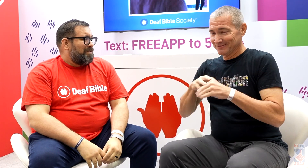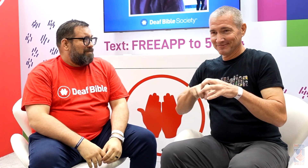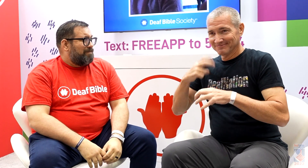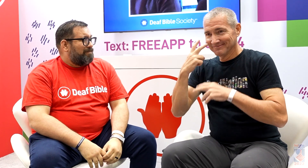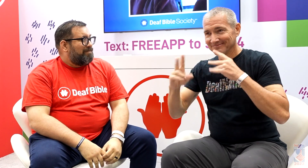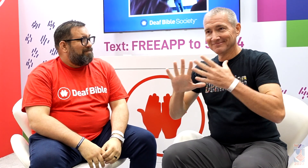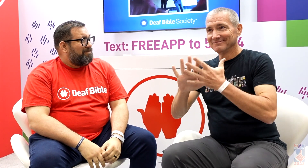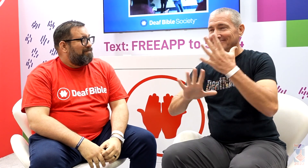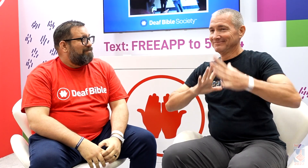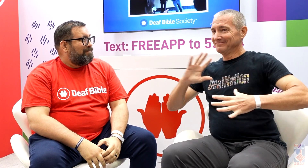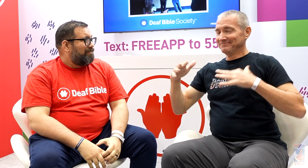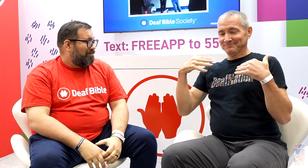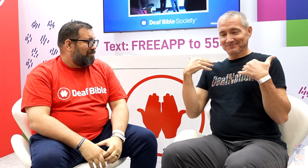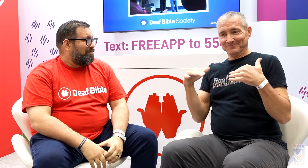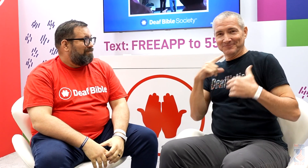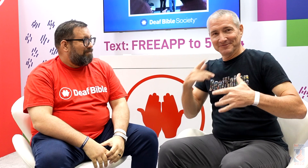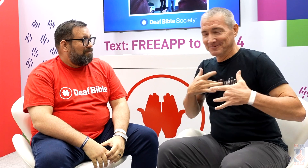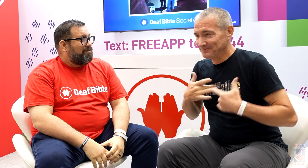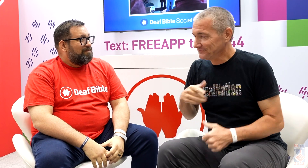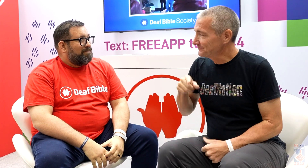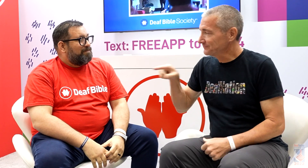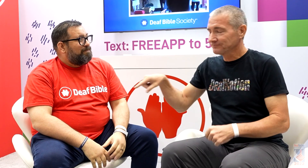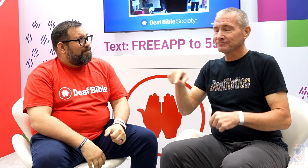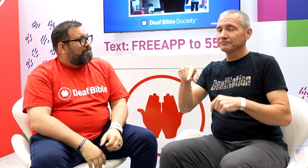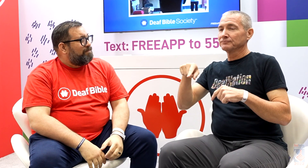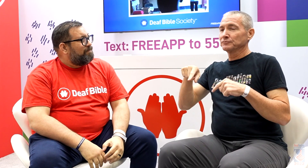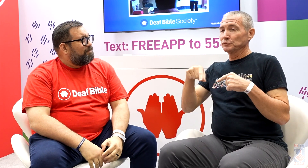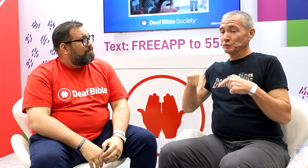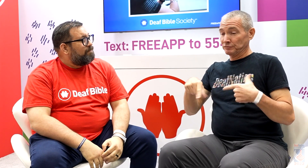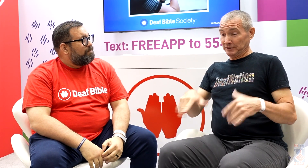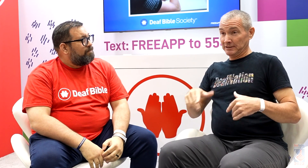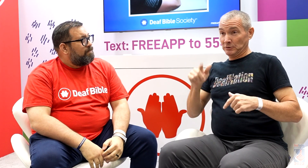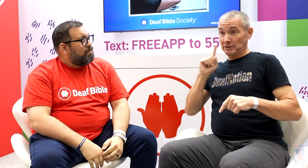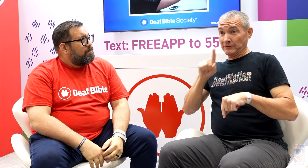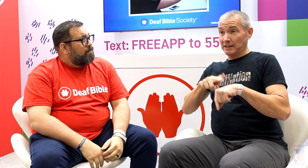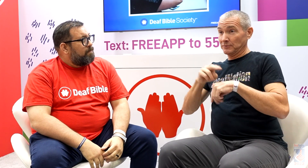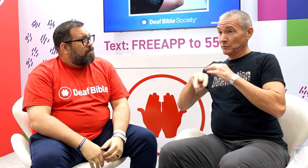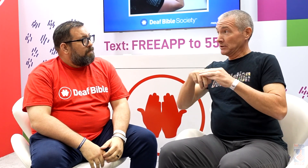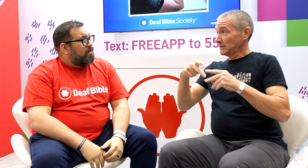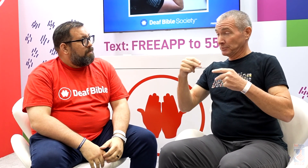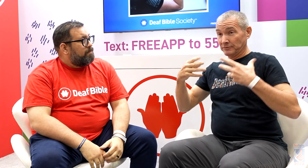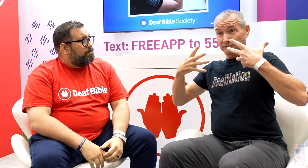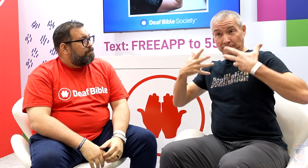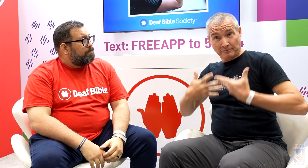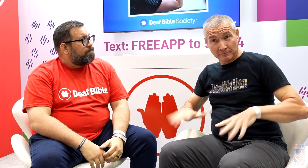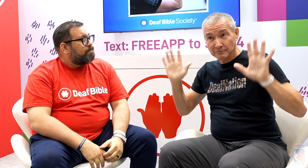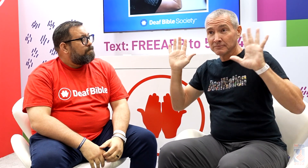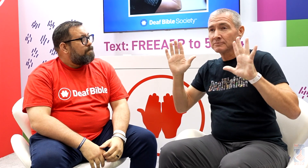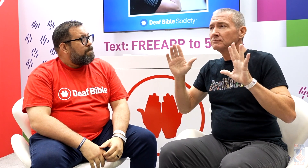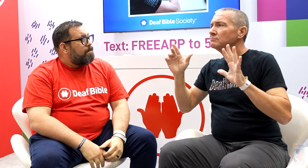You can just see things better. That’s really exciting. After the DeafNation World Expo is done,